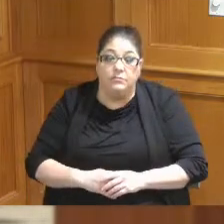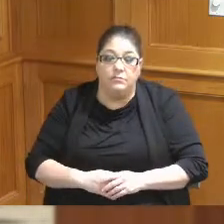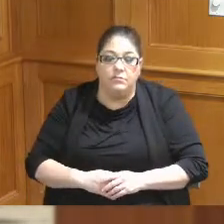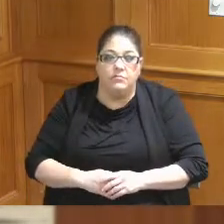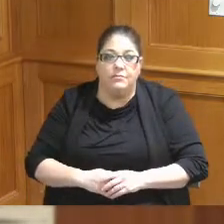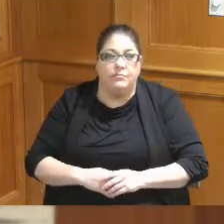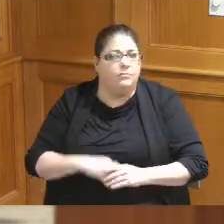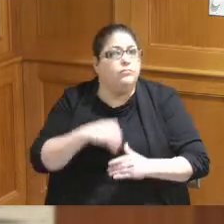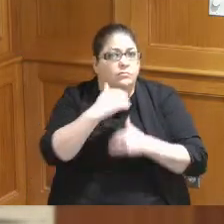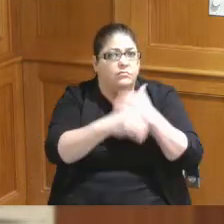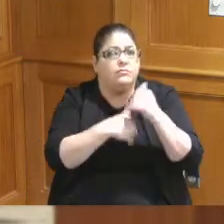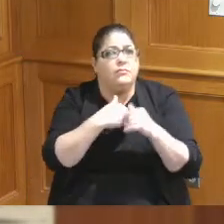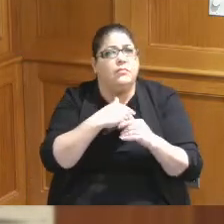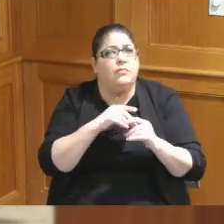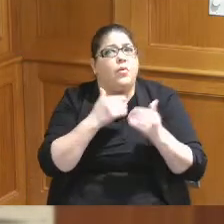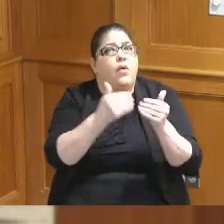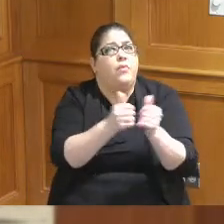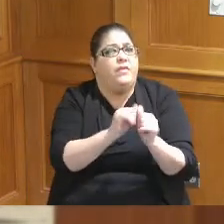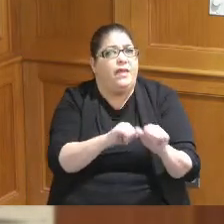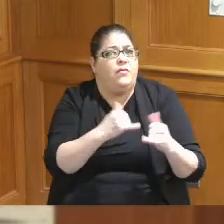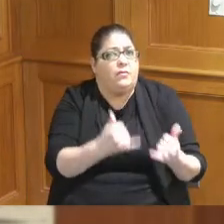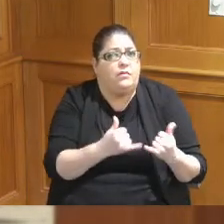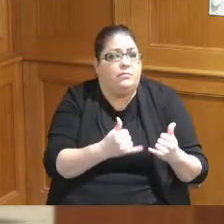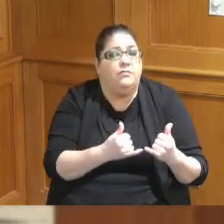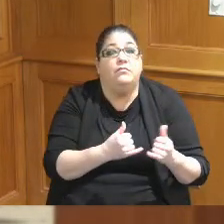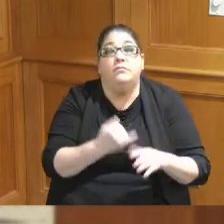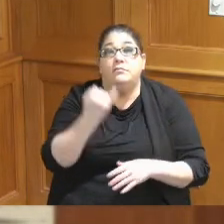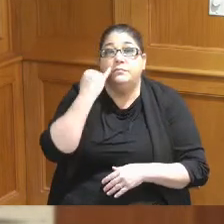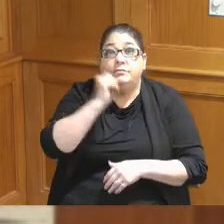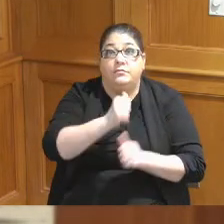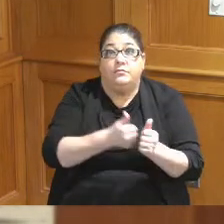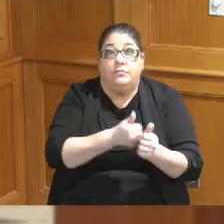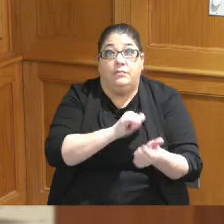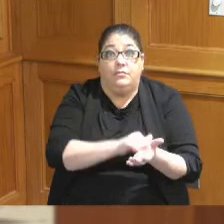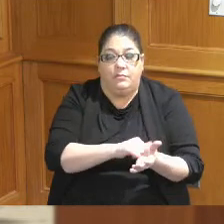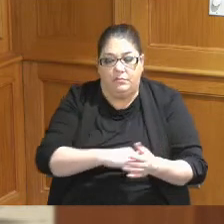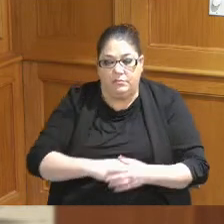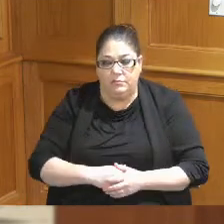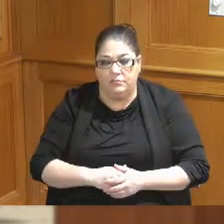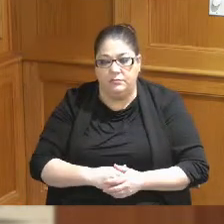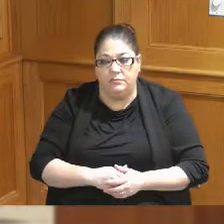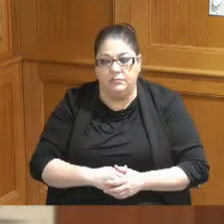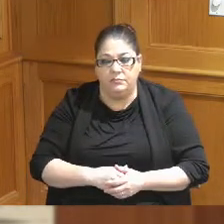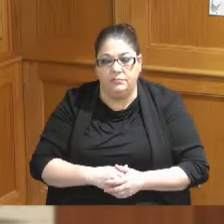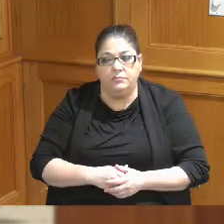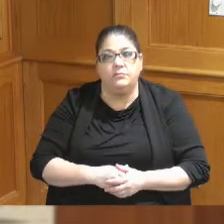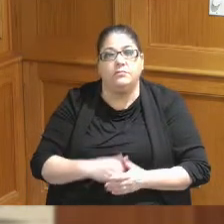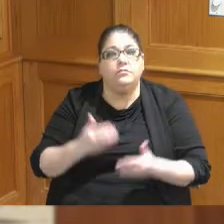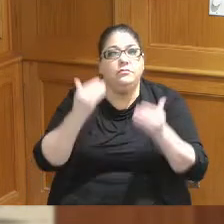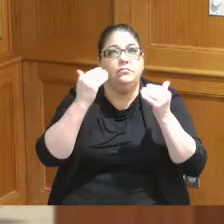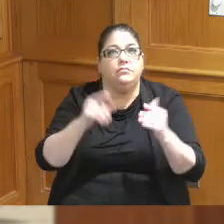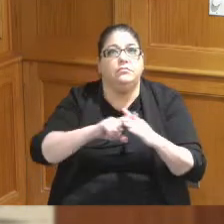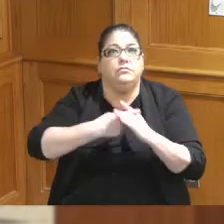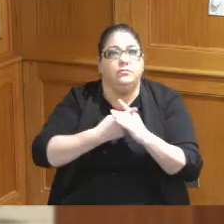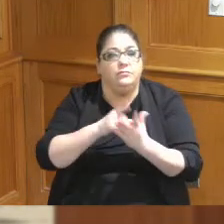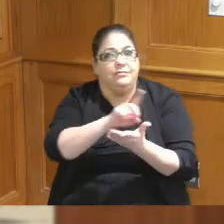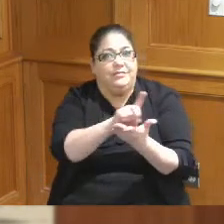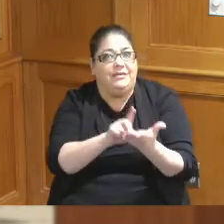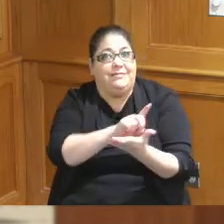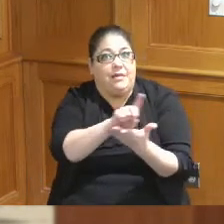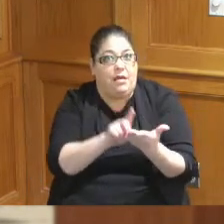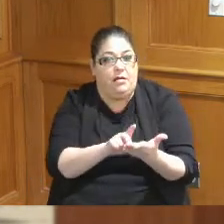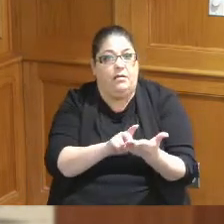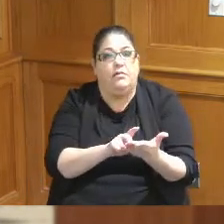done as we speak the idea is that we would start designing in Earnest on that Convention Center